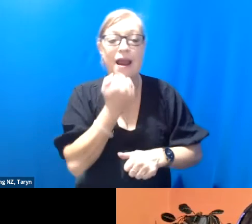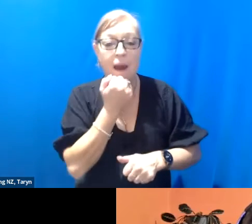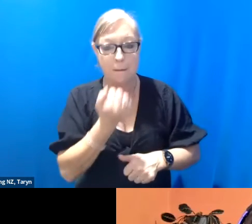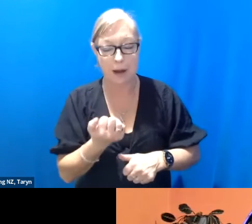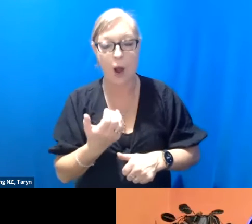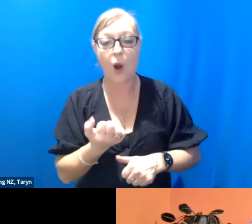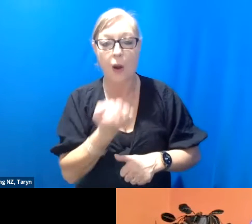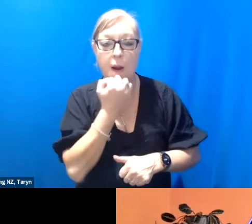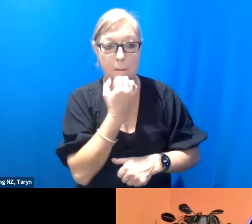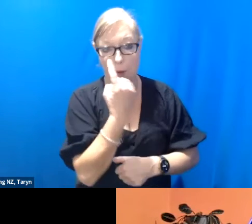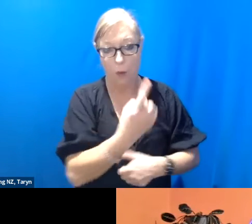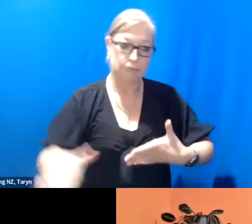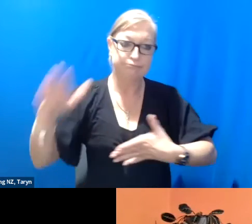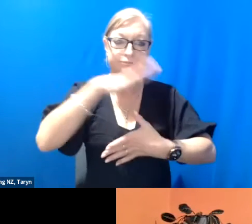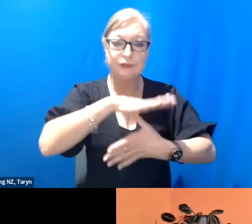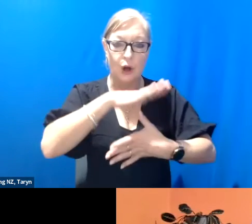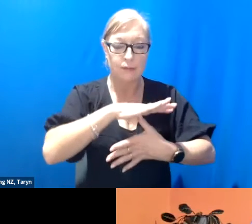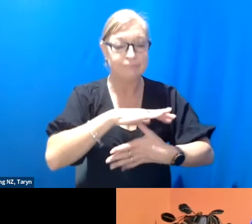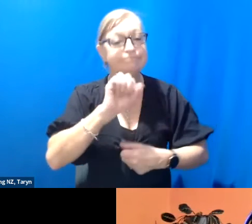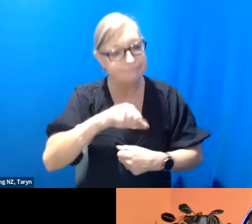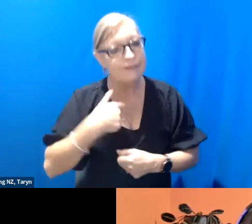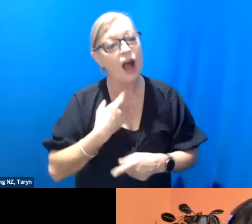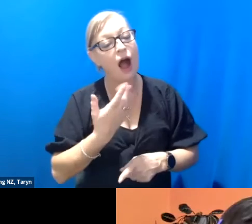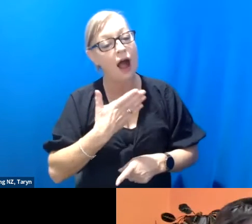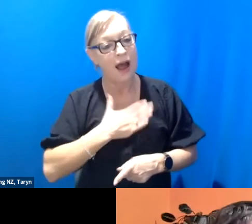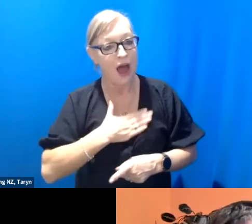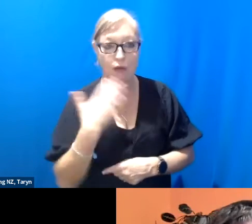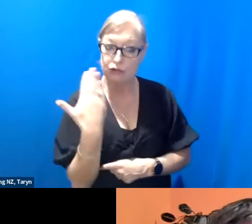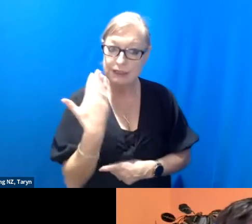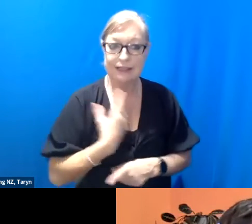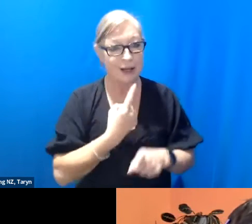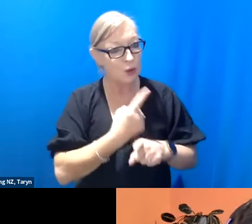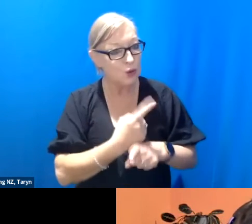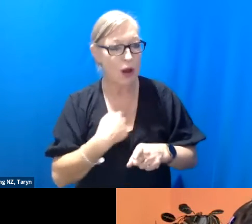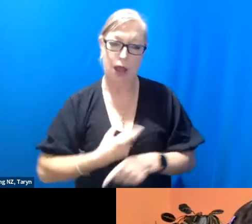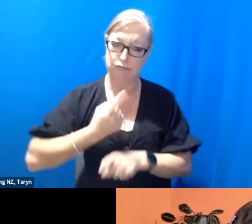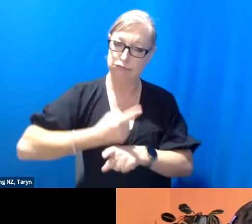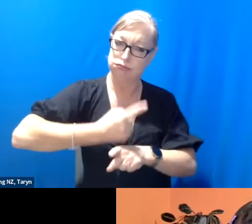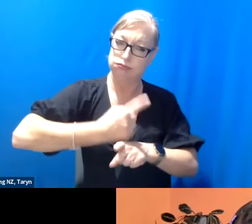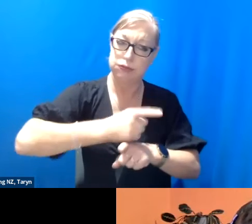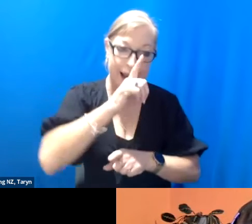as much as I like presenting and talking, and I can talk till the cows come home, but it's